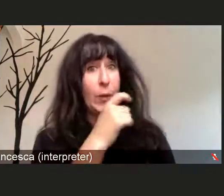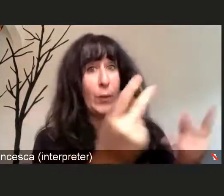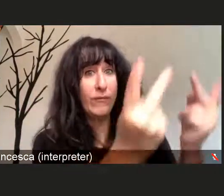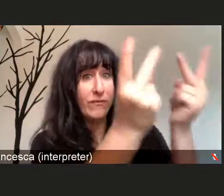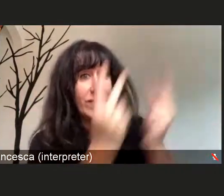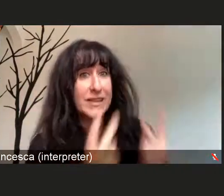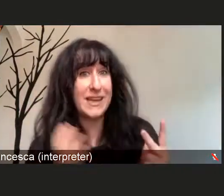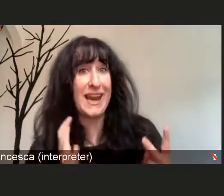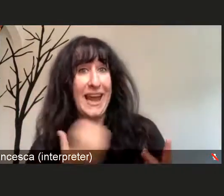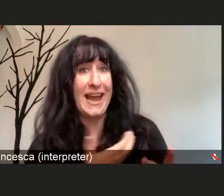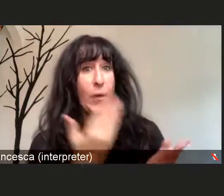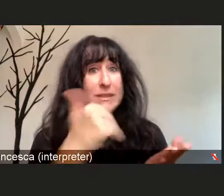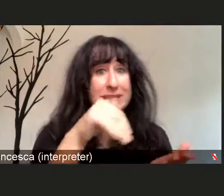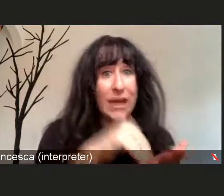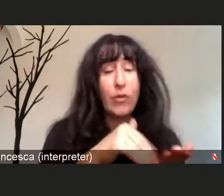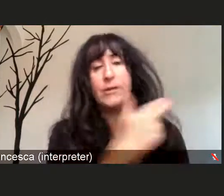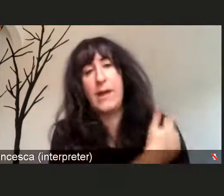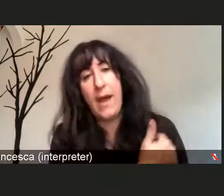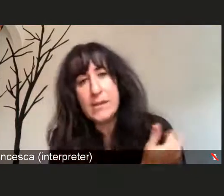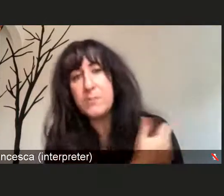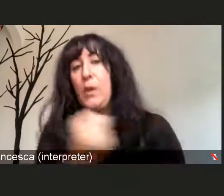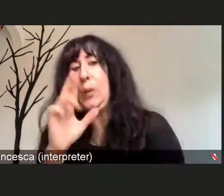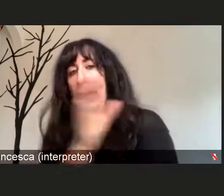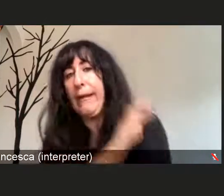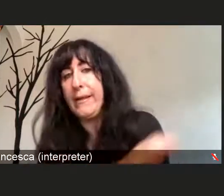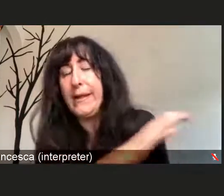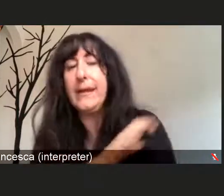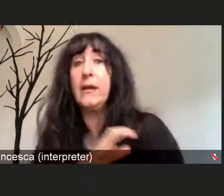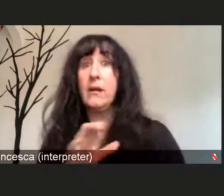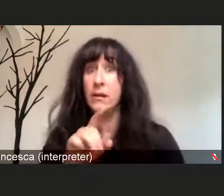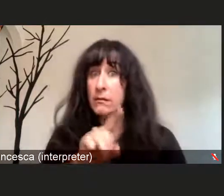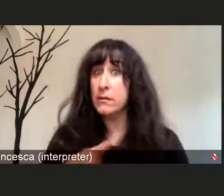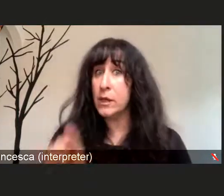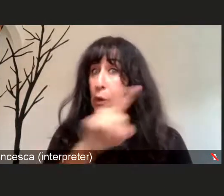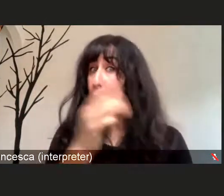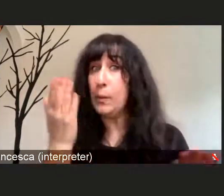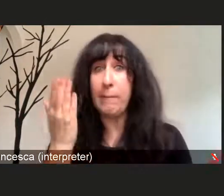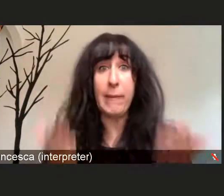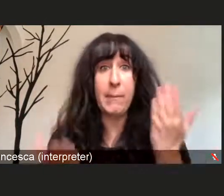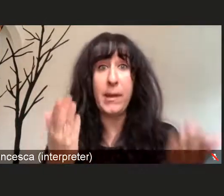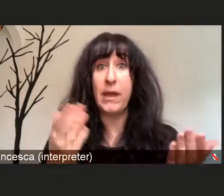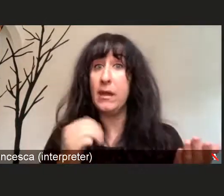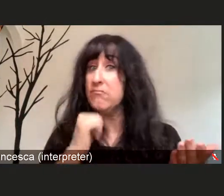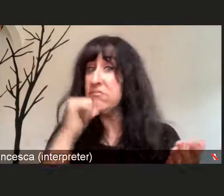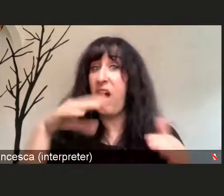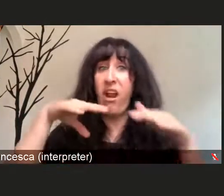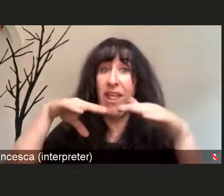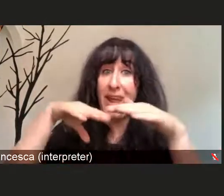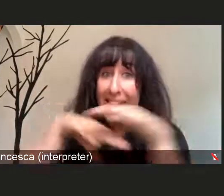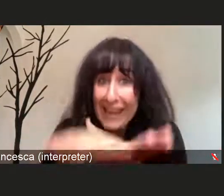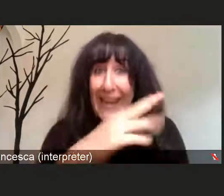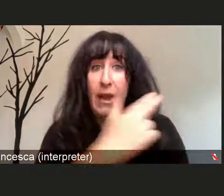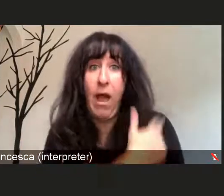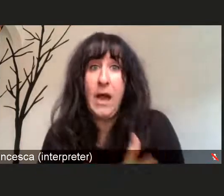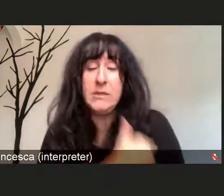Even if you are fortunate enough to not be in a hospital bed, but you might need to have lab work done,